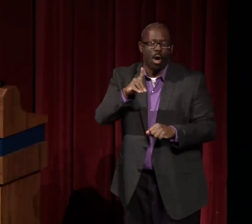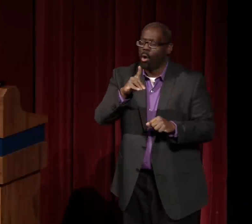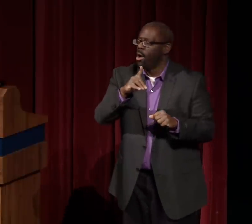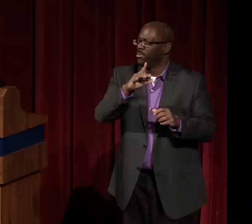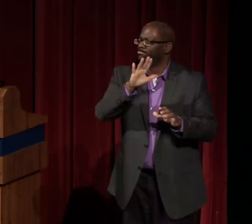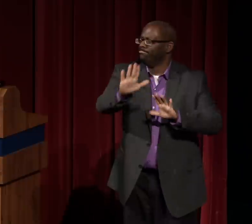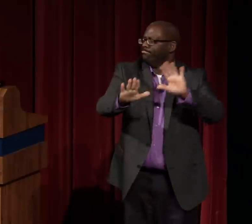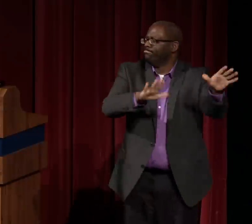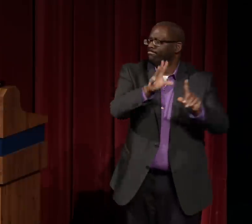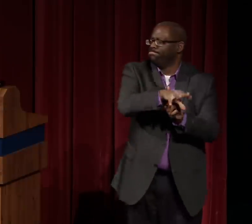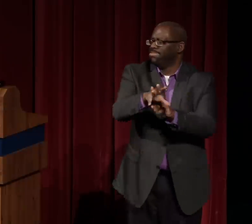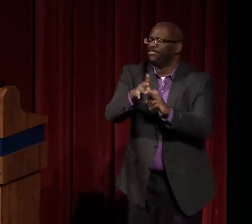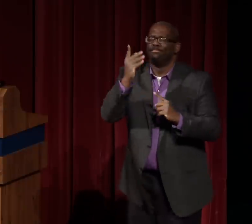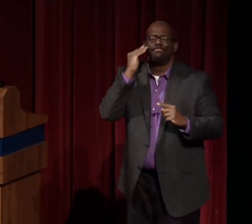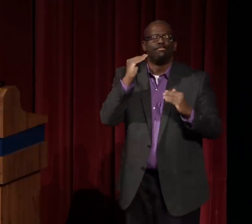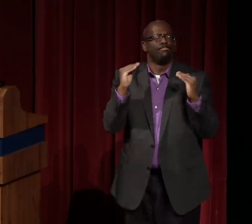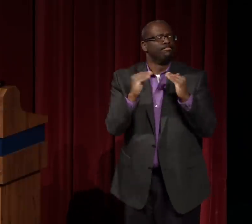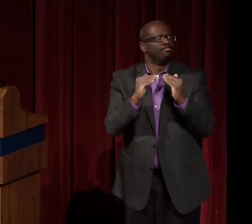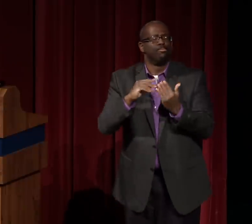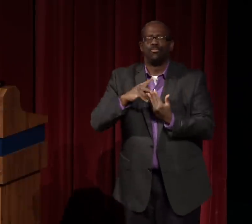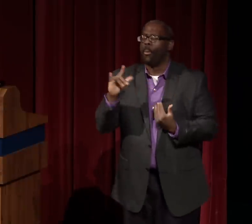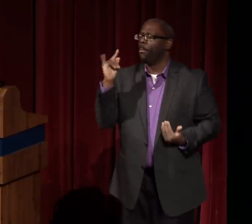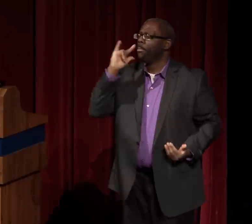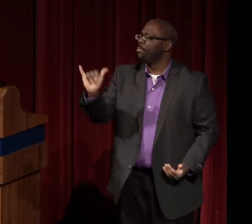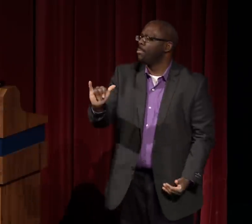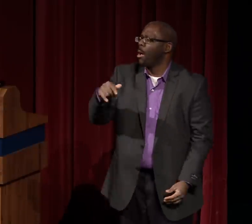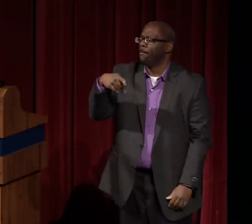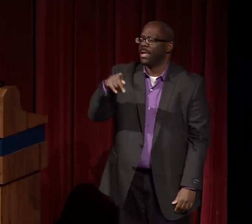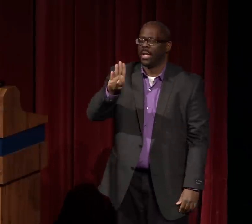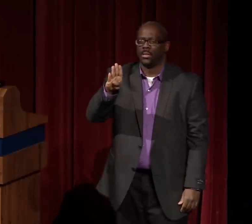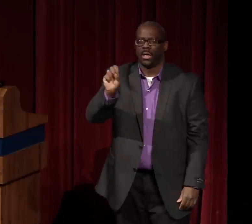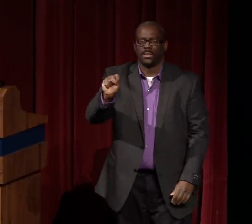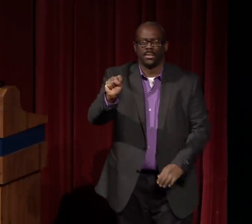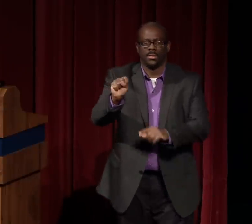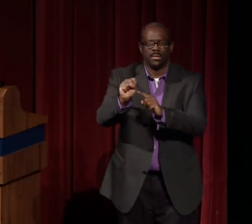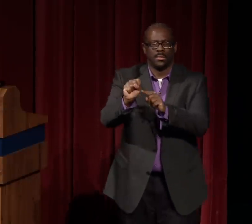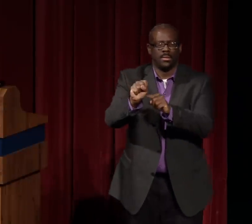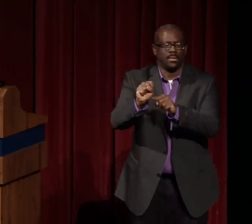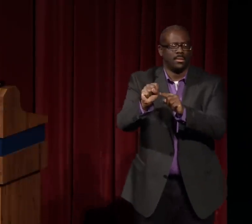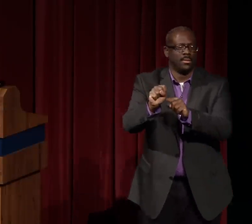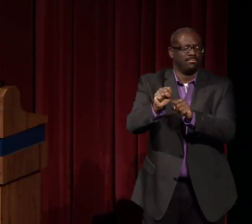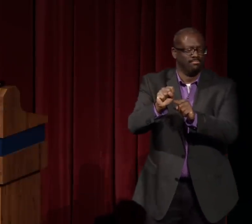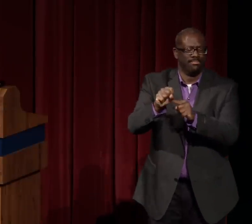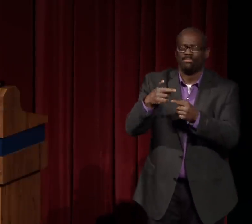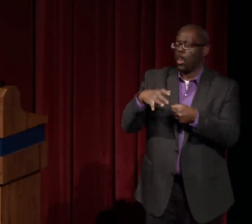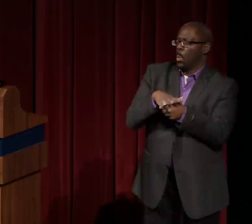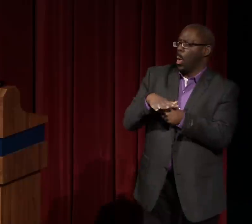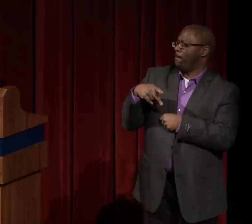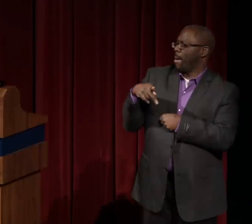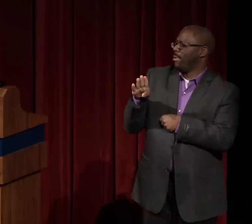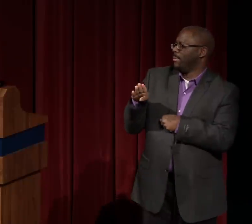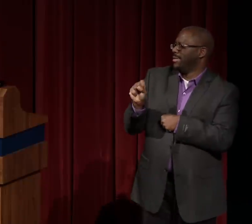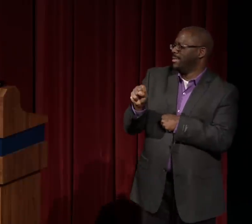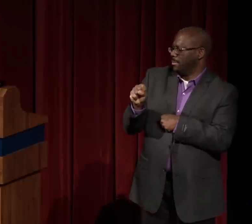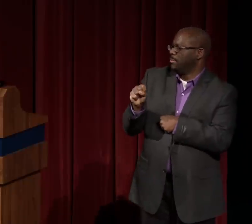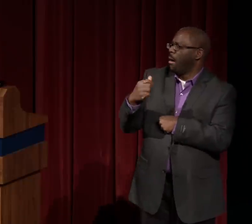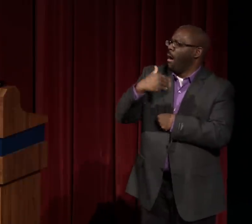It was reflecting or portraying the lives of people in the local area. It was on public television,